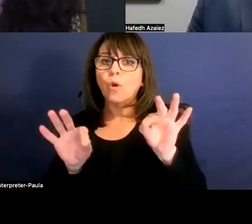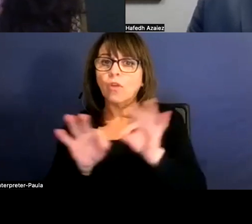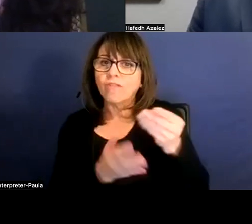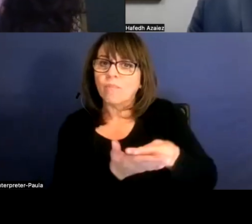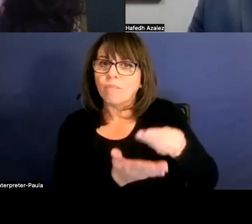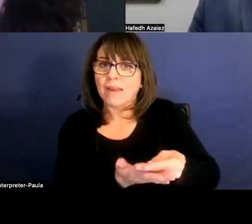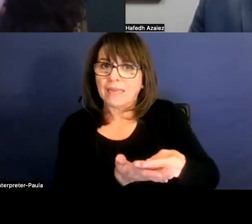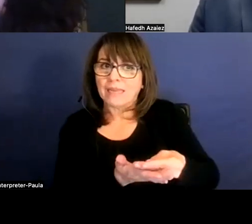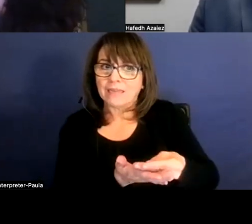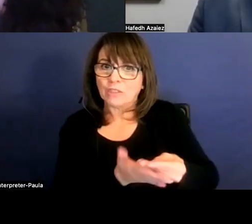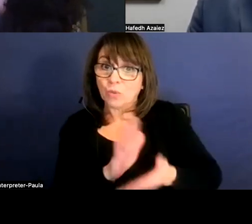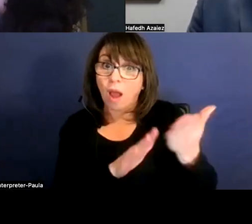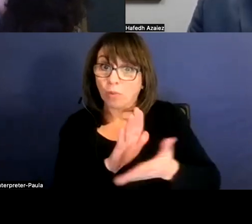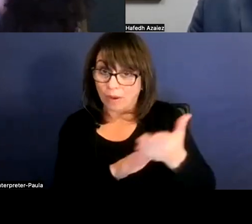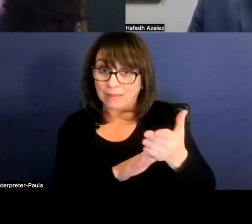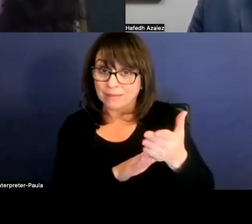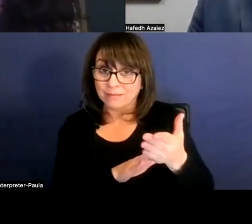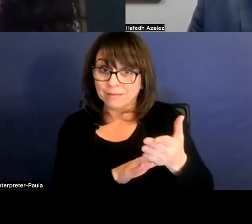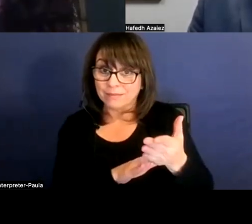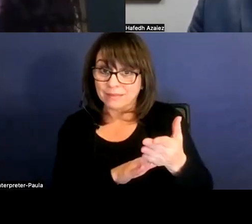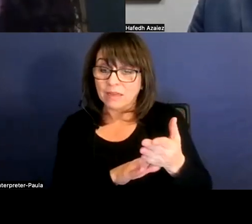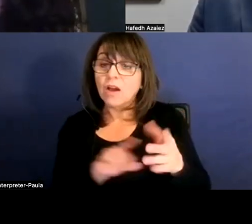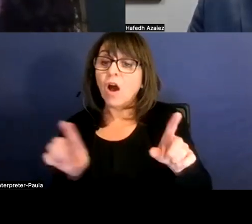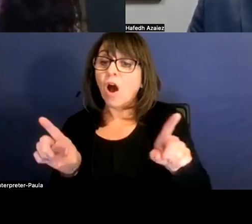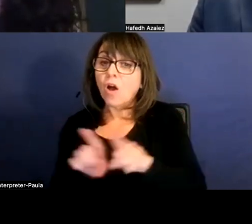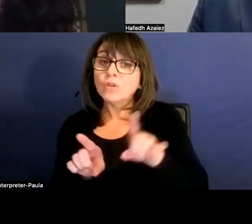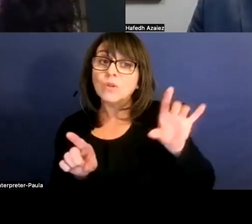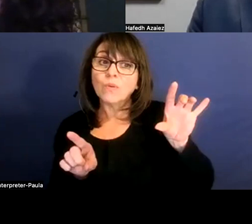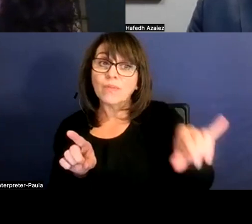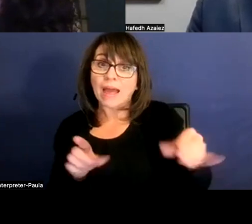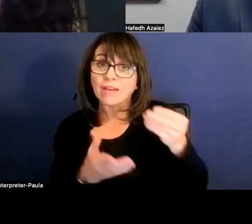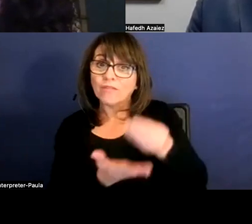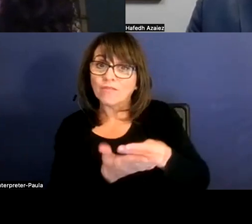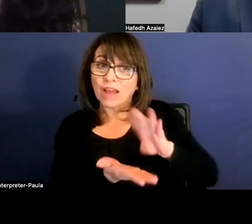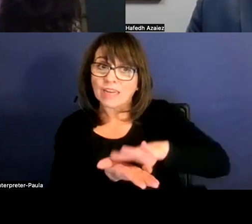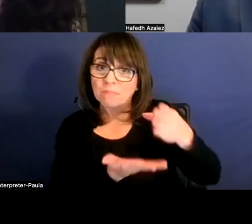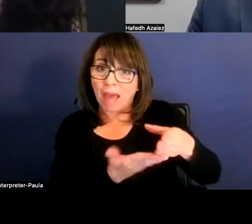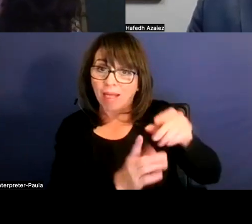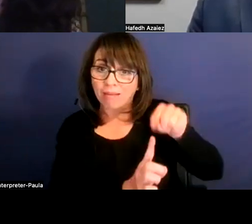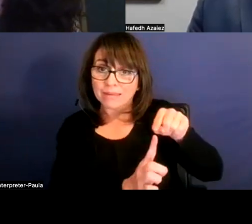to operate. But also, that fund balance also impacts our bond rating.